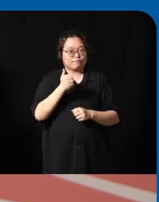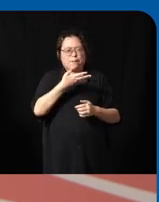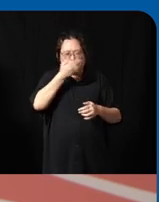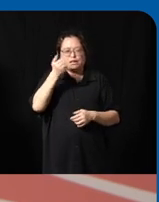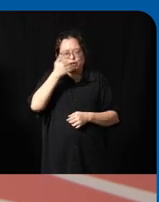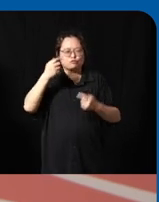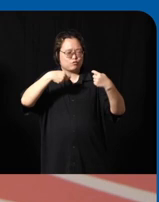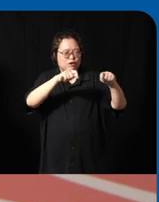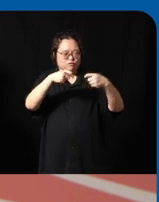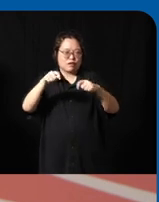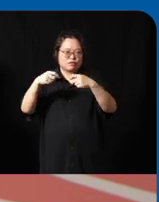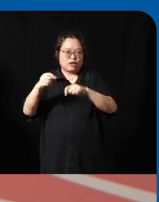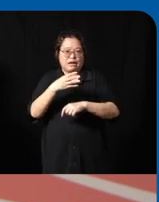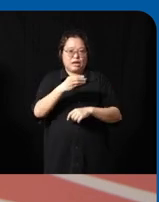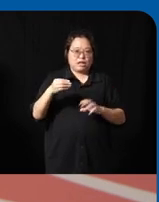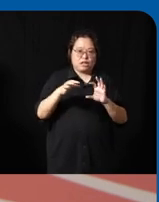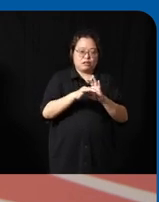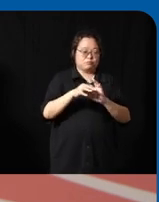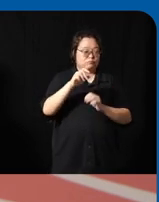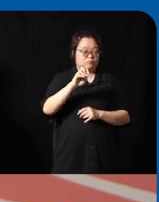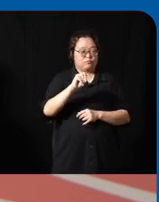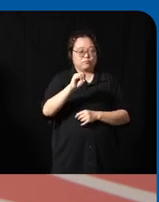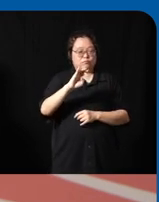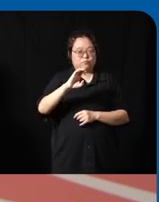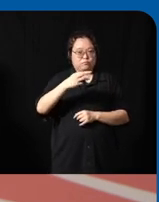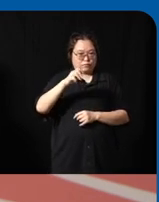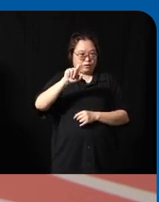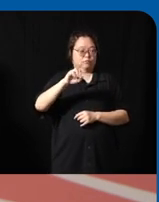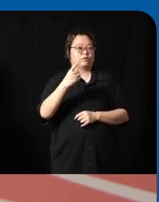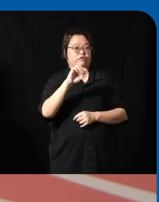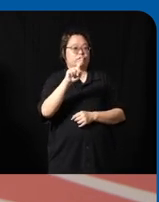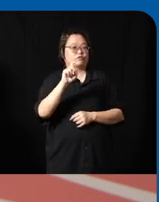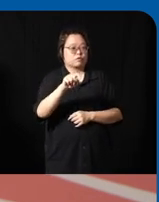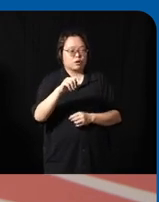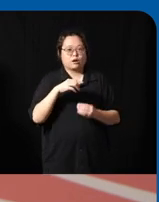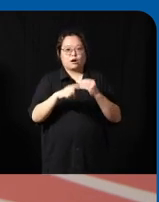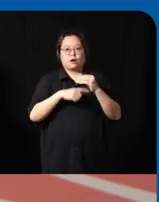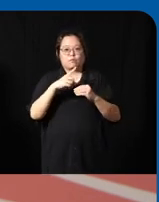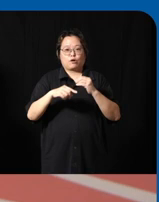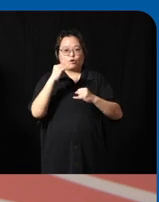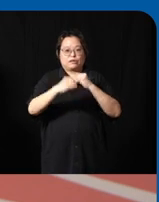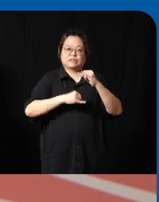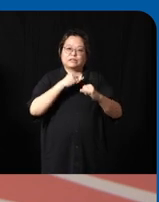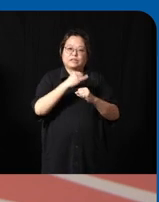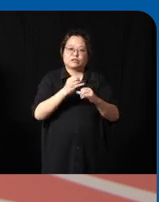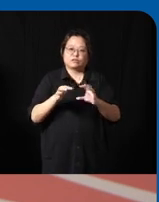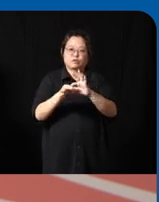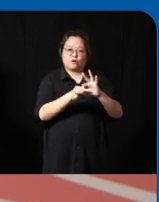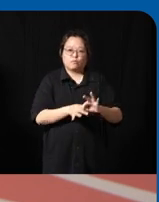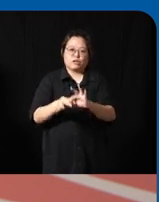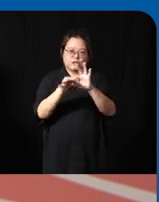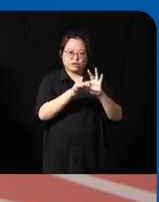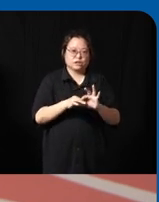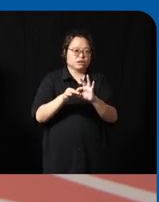you uh you know asked Ron about uh International uh cooperation uh of course that's a no-brainer it